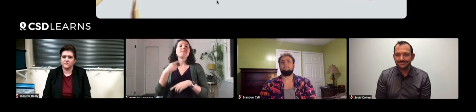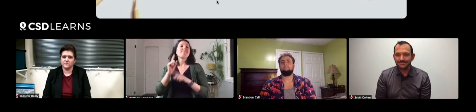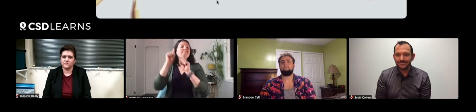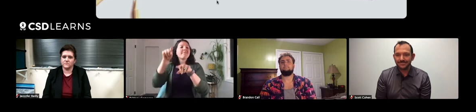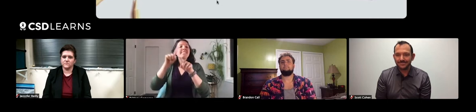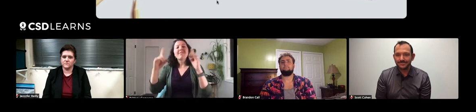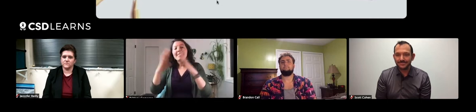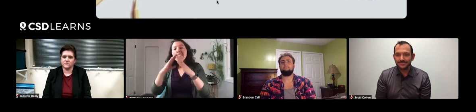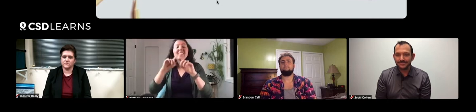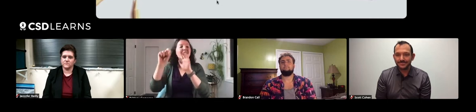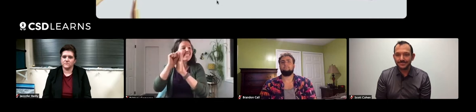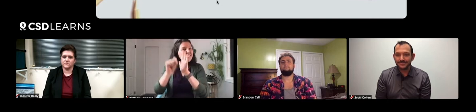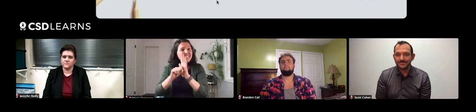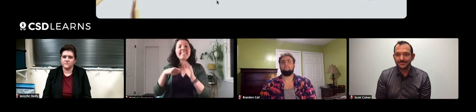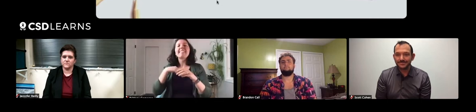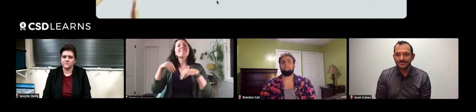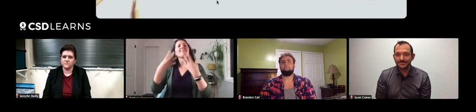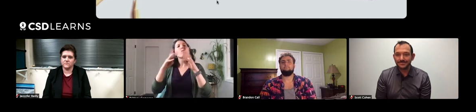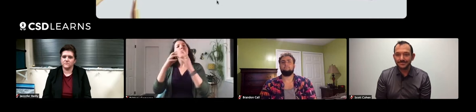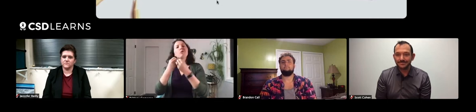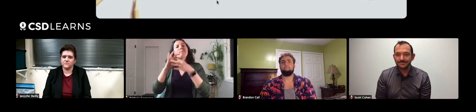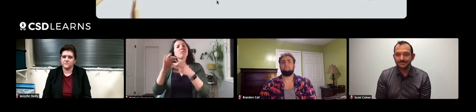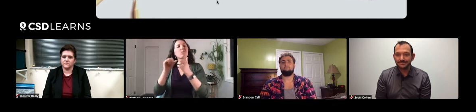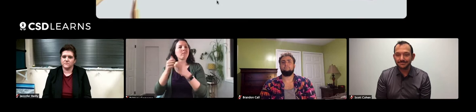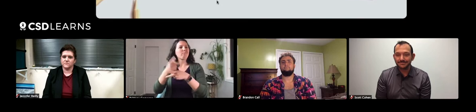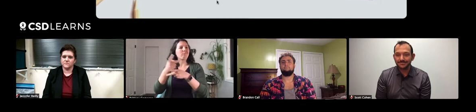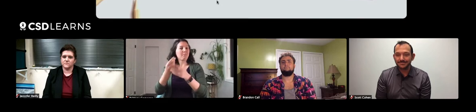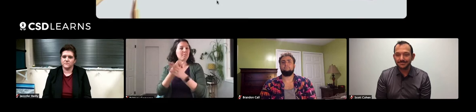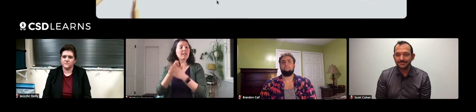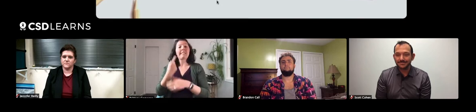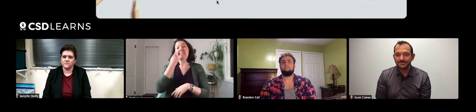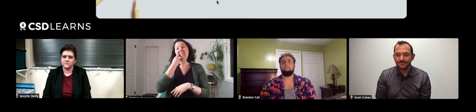I'll go visit different cities and different states and provide workshops in terms of plant care.